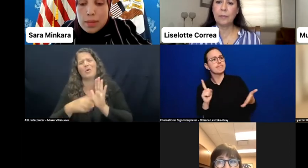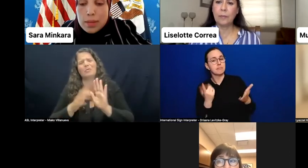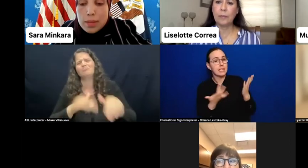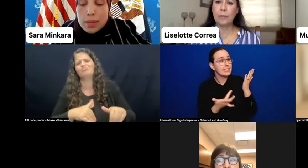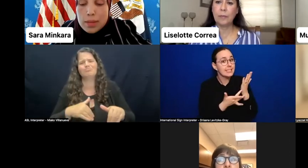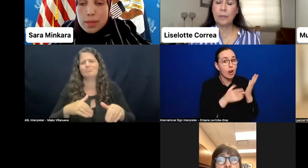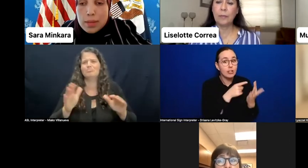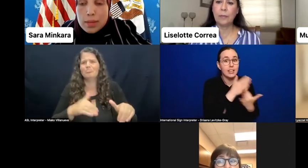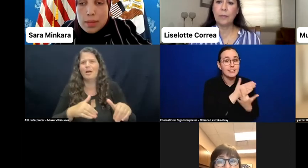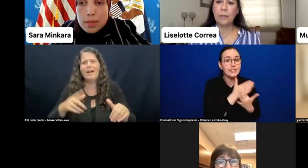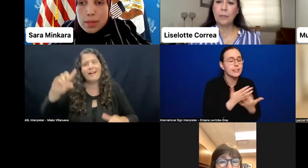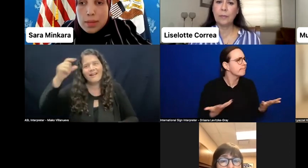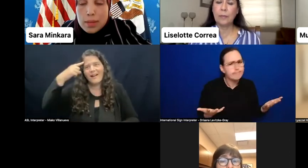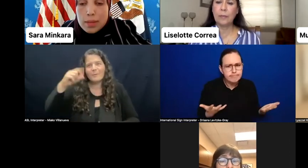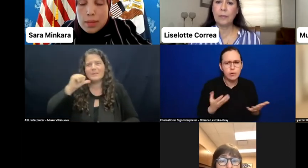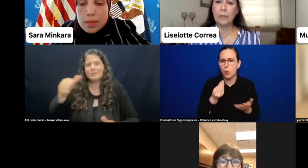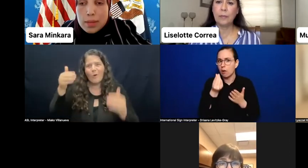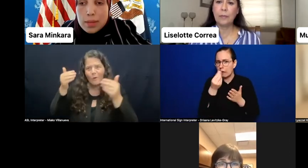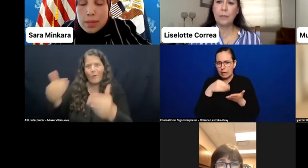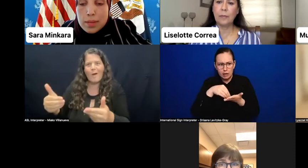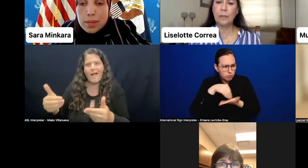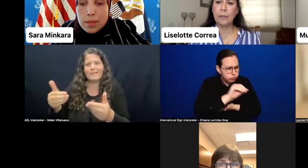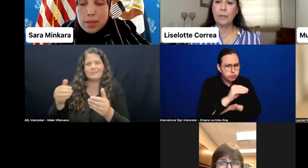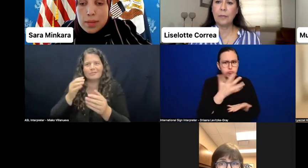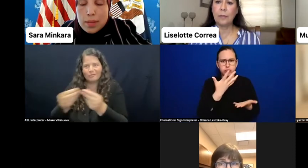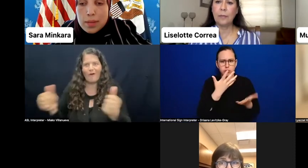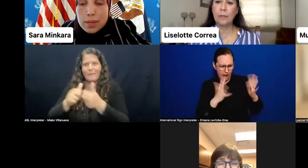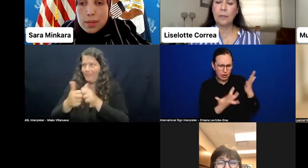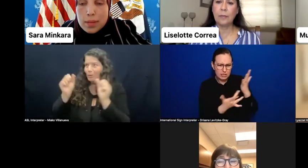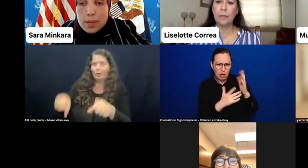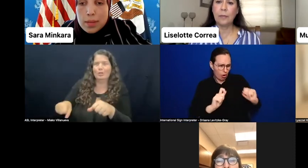from taking necessary steps to correct these problems.